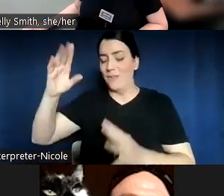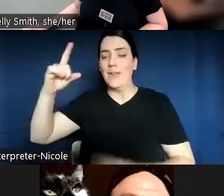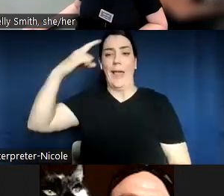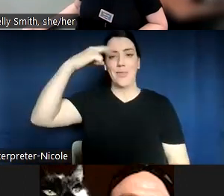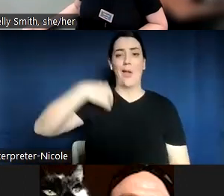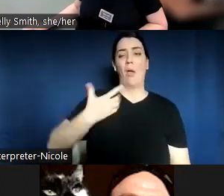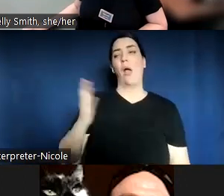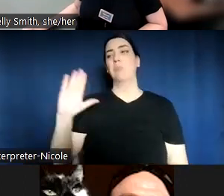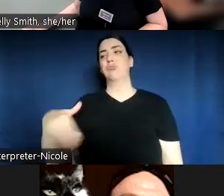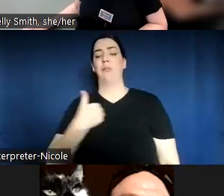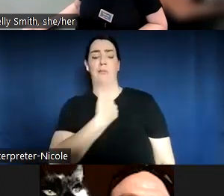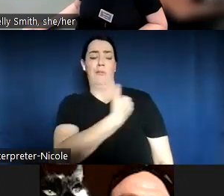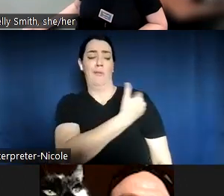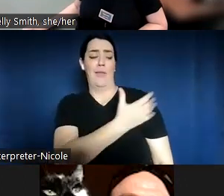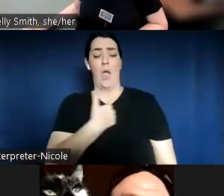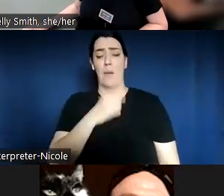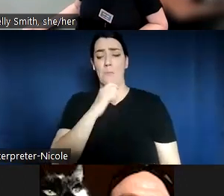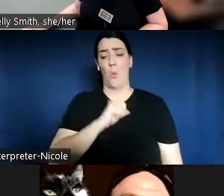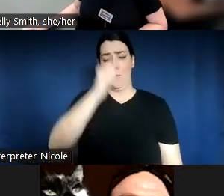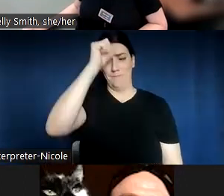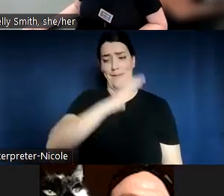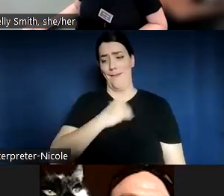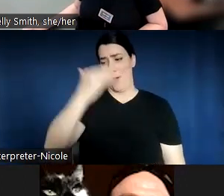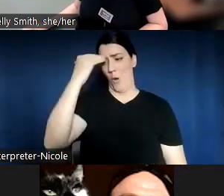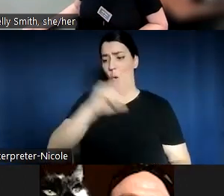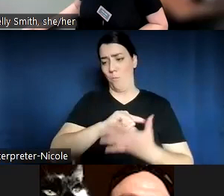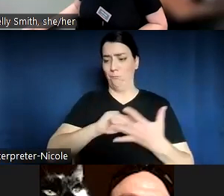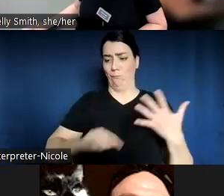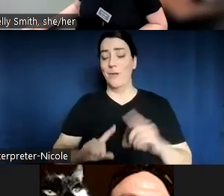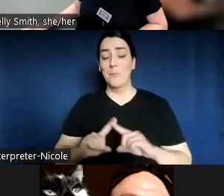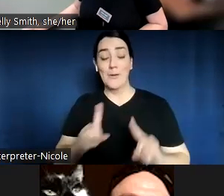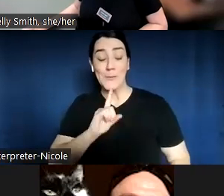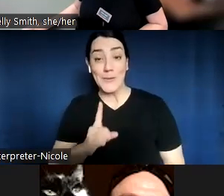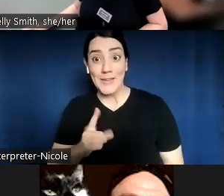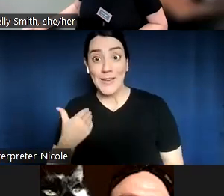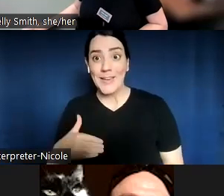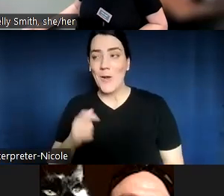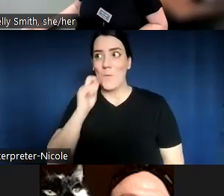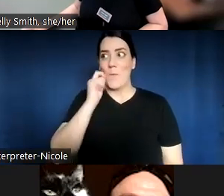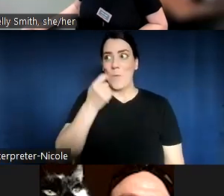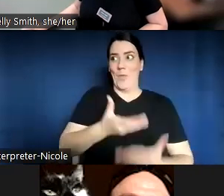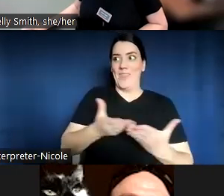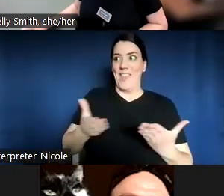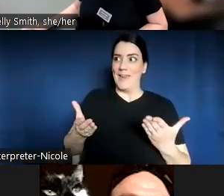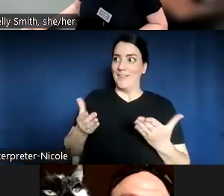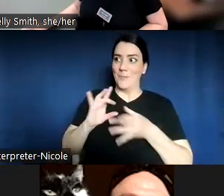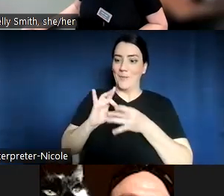And one of the cool things about the program, I could have used this in the previous question,